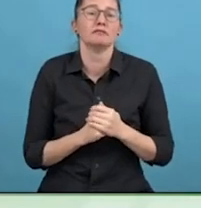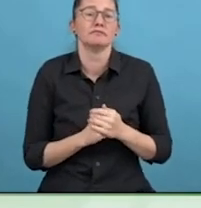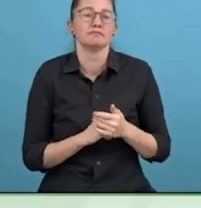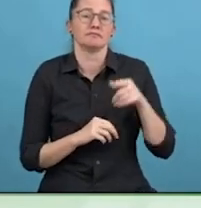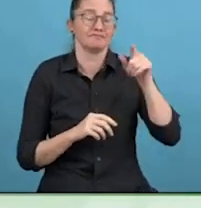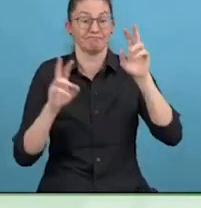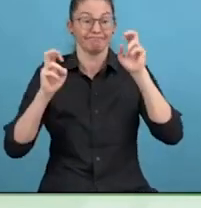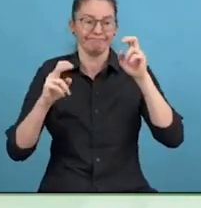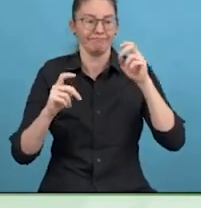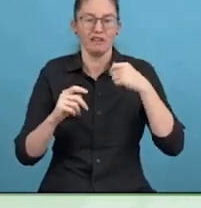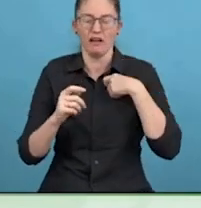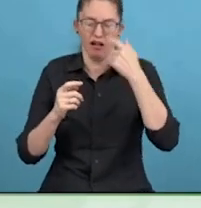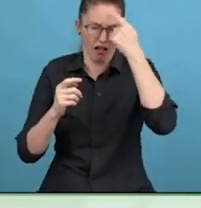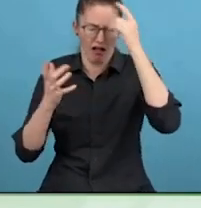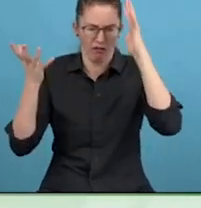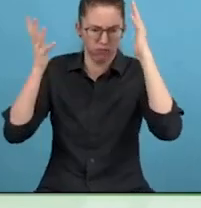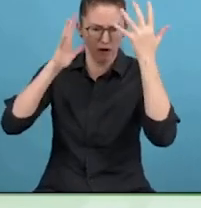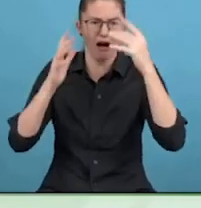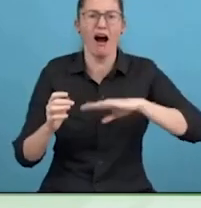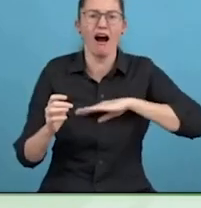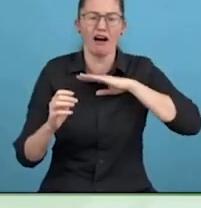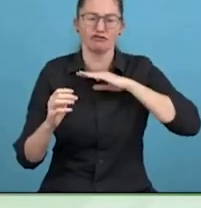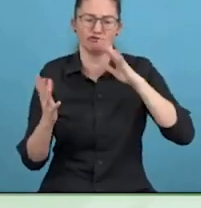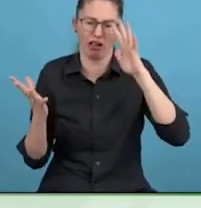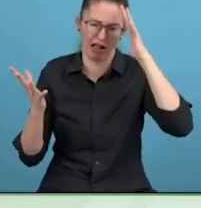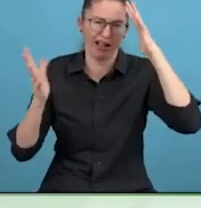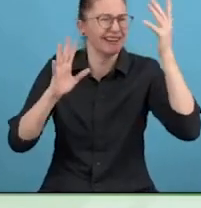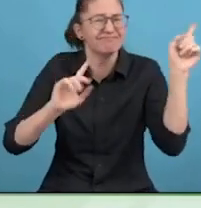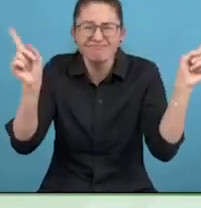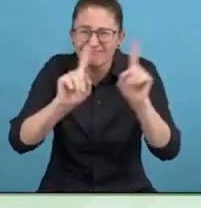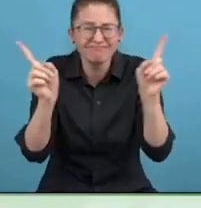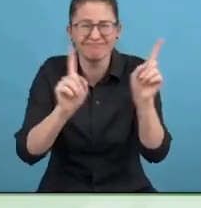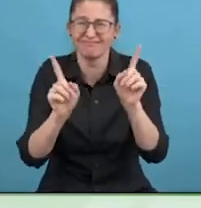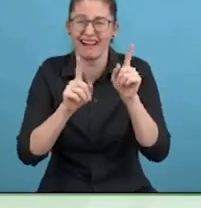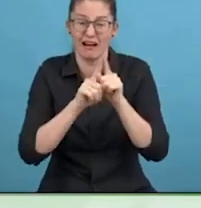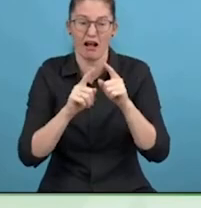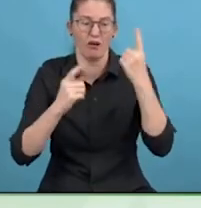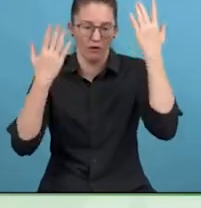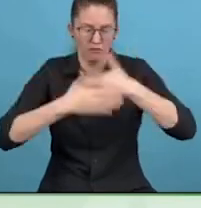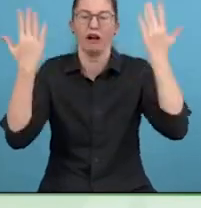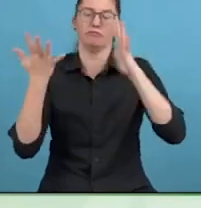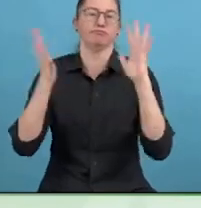And the medical establishment, that is a big issue, they need to